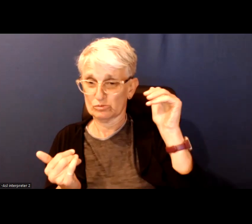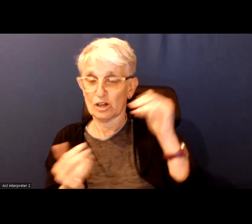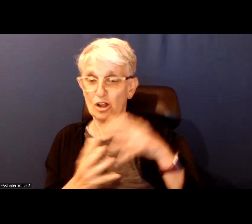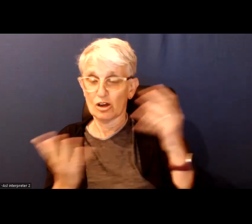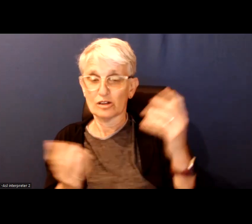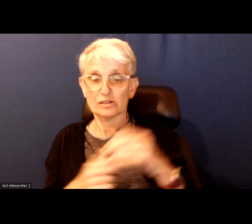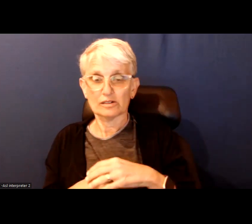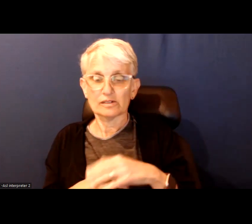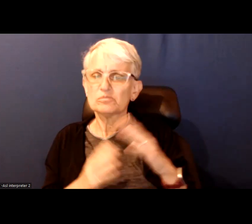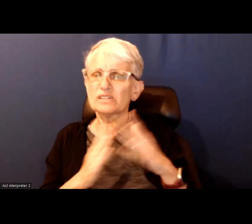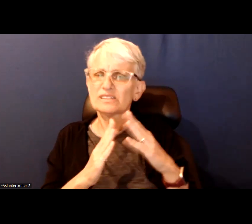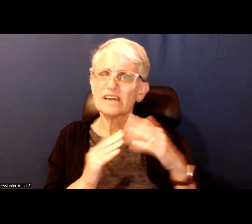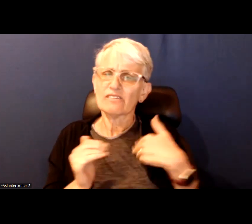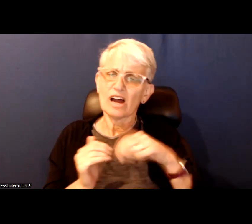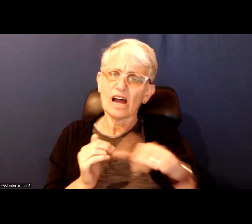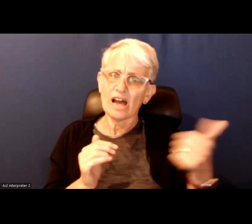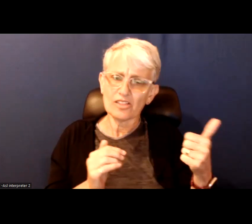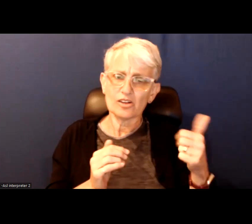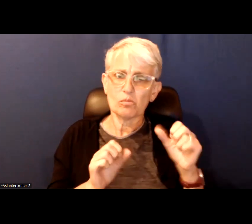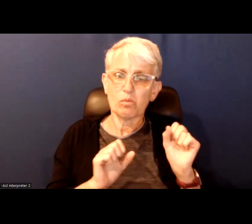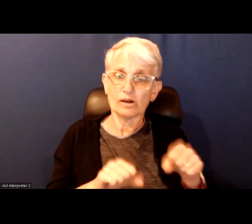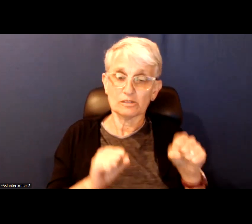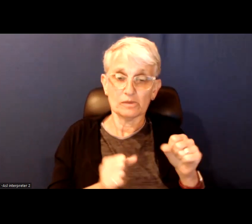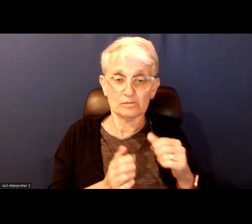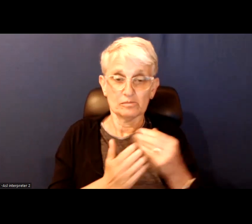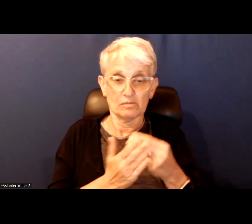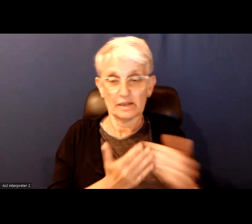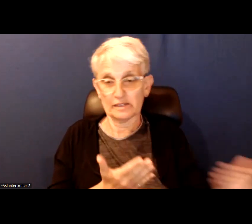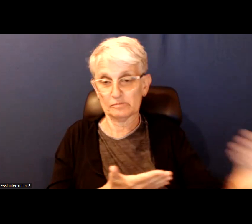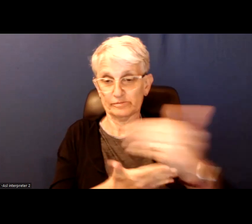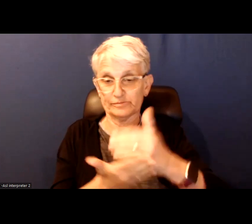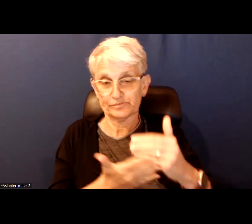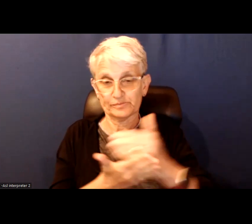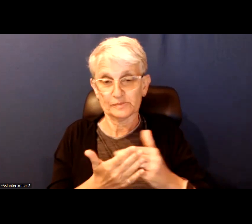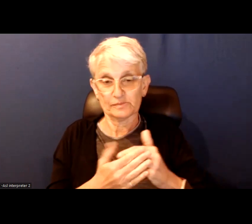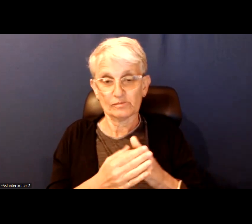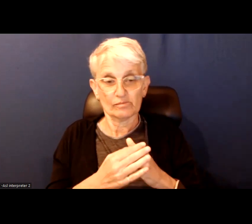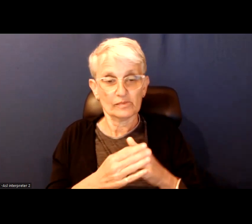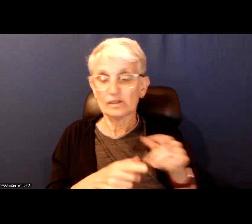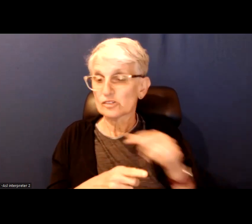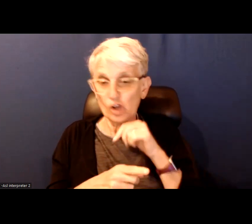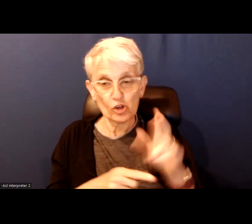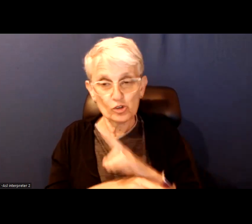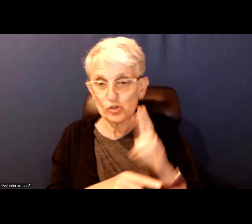But the city has other sources or potential sources of revenue that it has not used or stopped using.